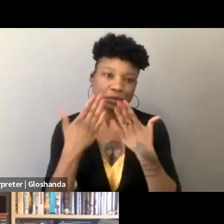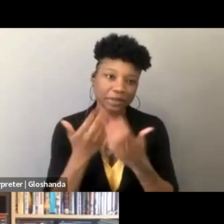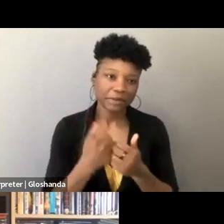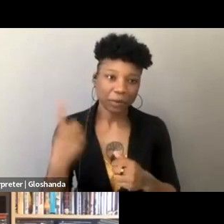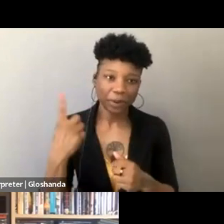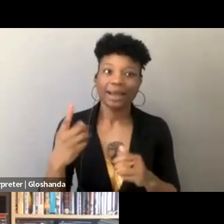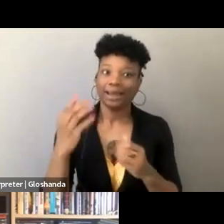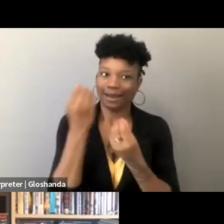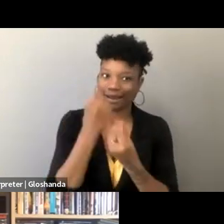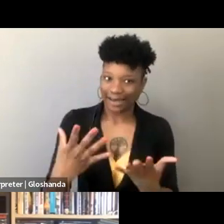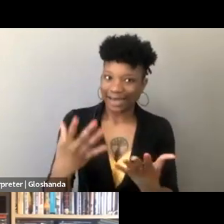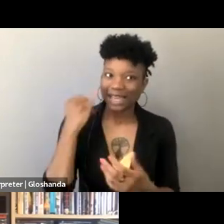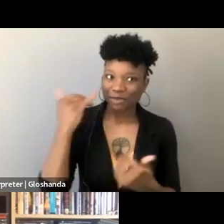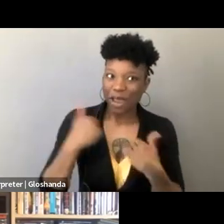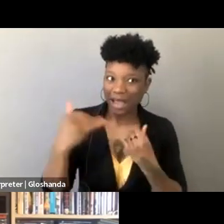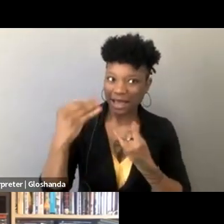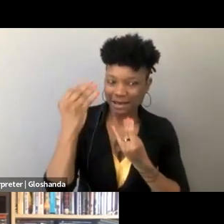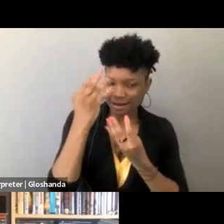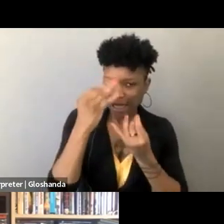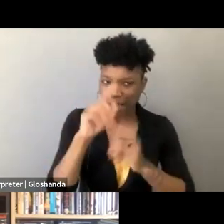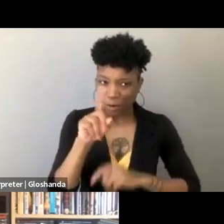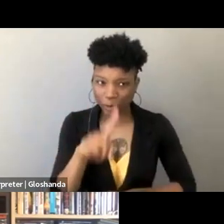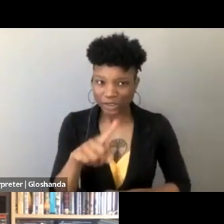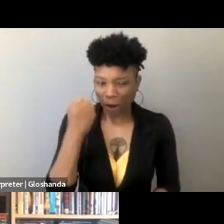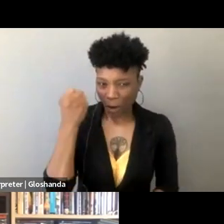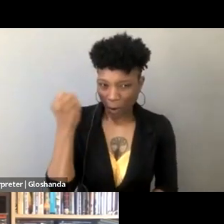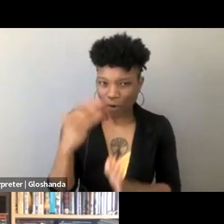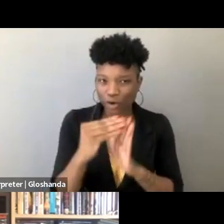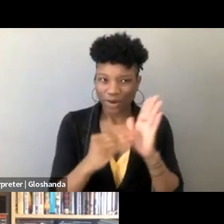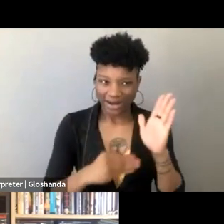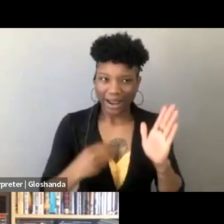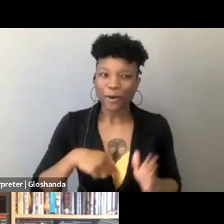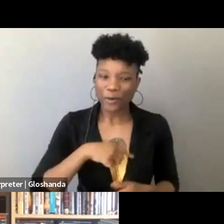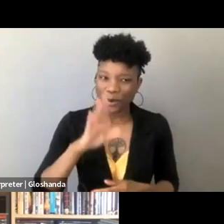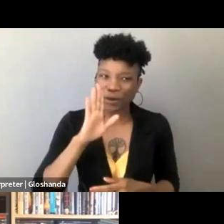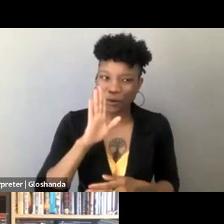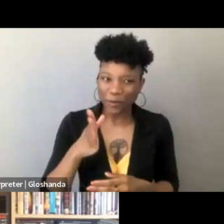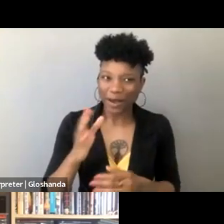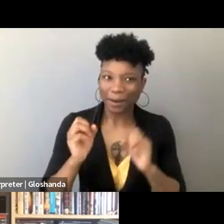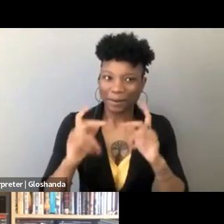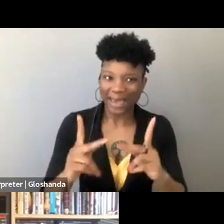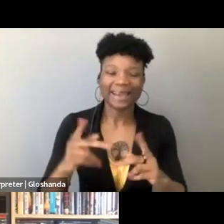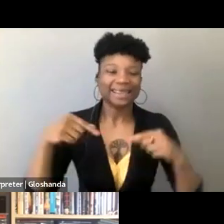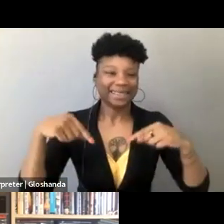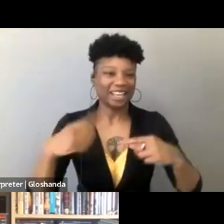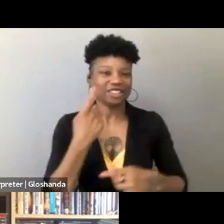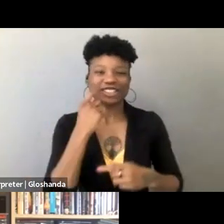like hold it, take a second to write it down, we are gonna come back to you, this is just the beginning of what are gonna be some months